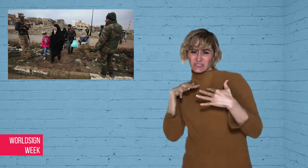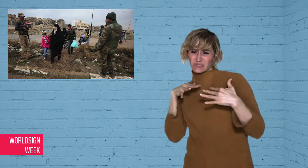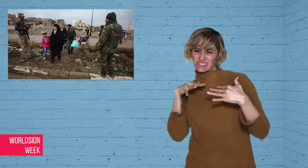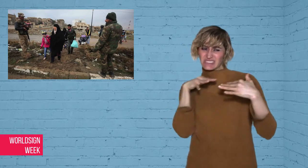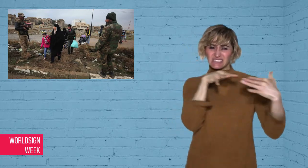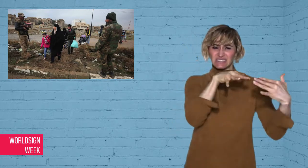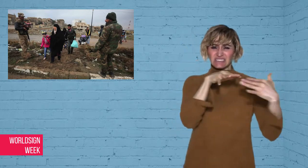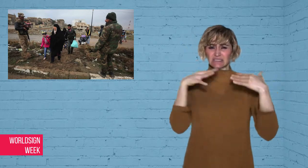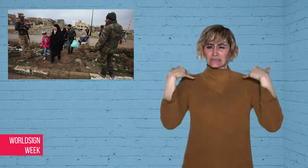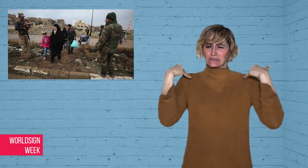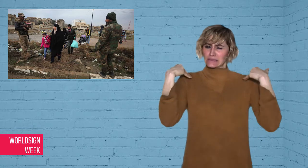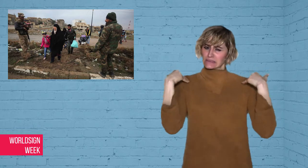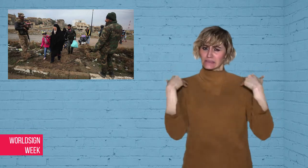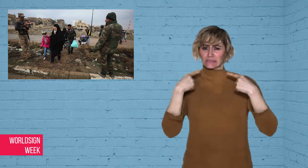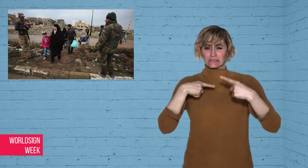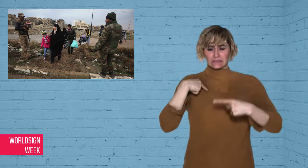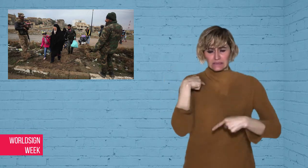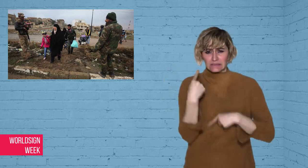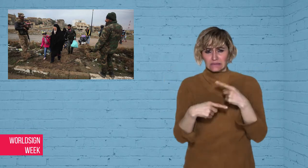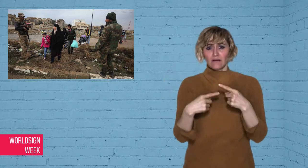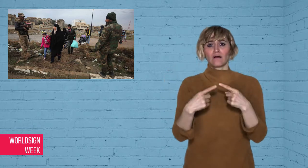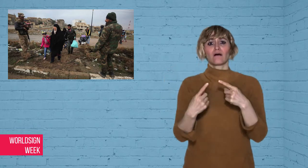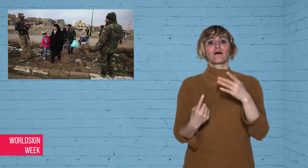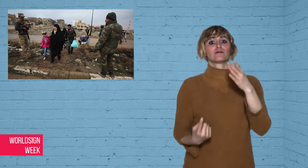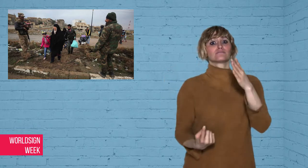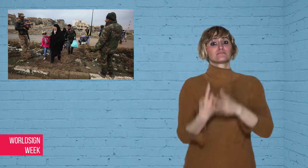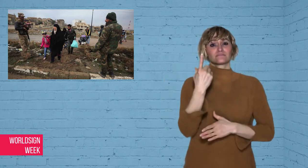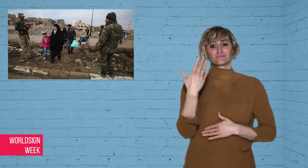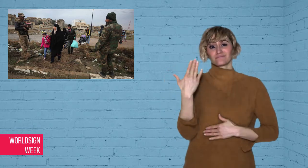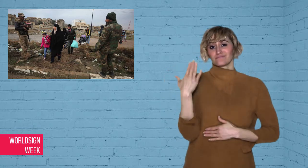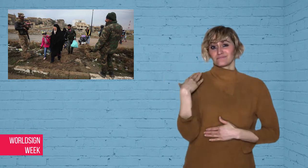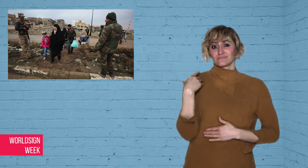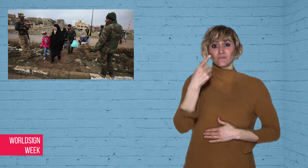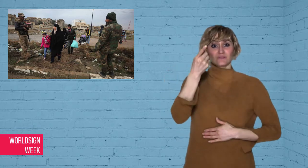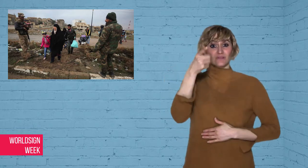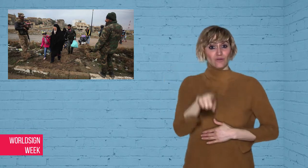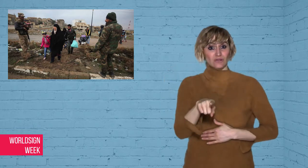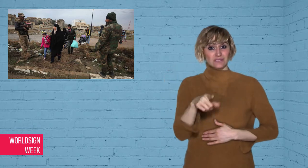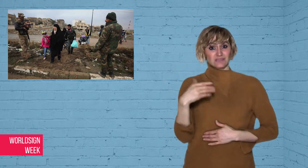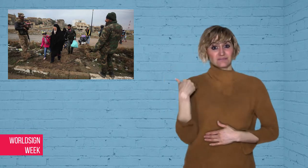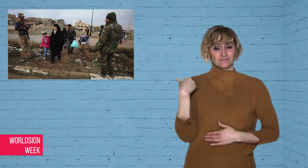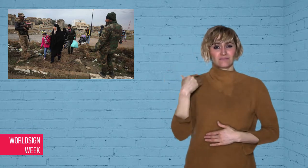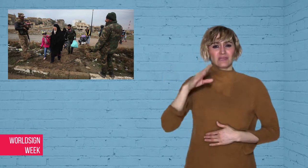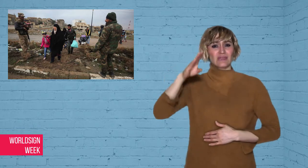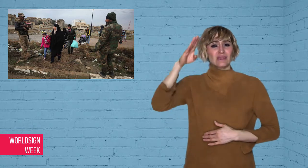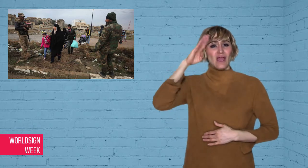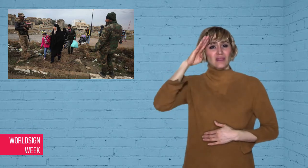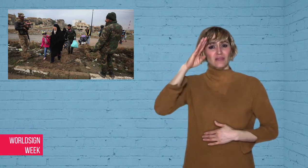of eastern Mosul, and, earlier this